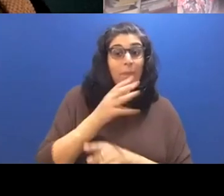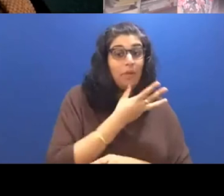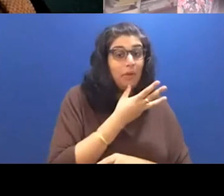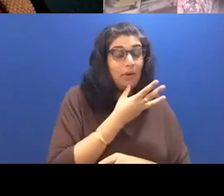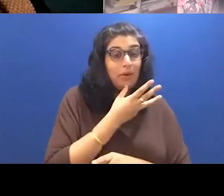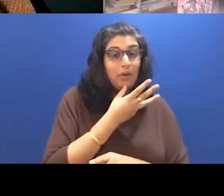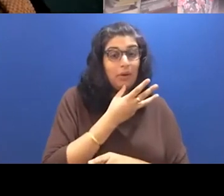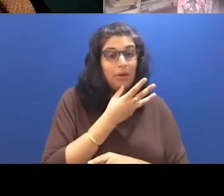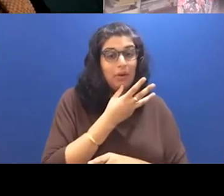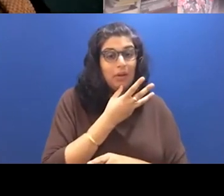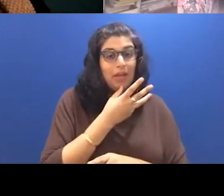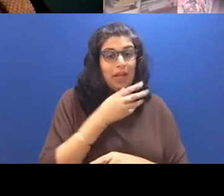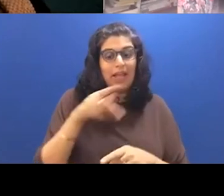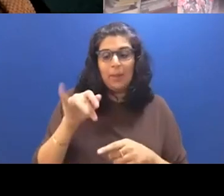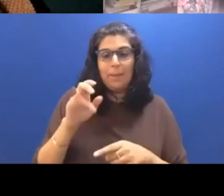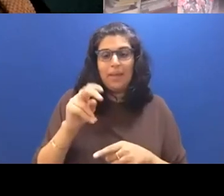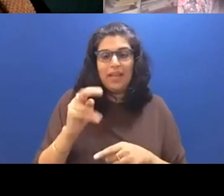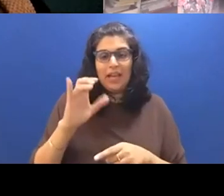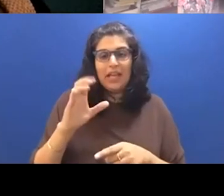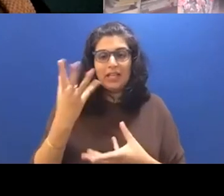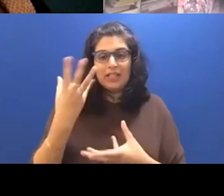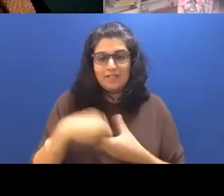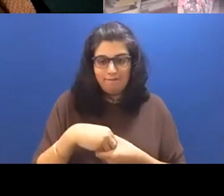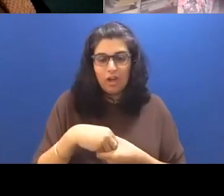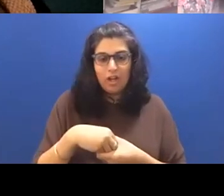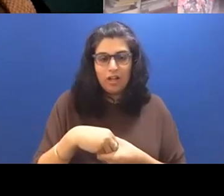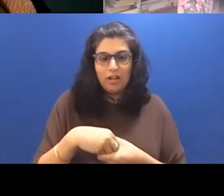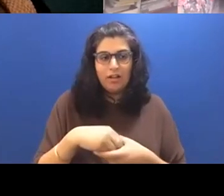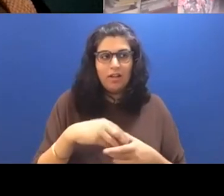picnic involved and will as mother hasn't missed remembered something about willows